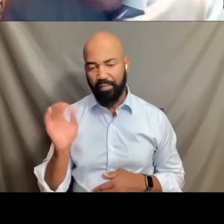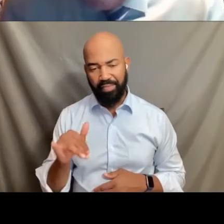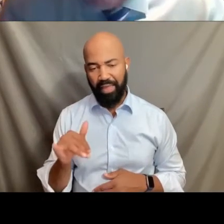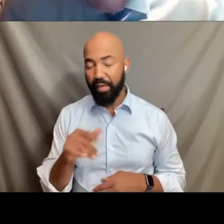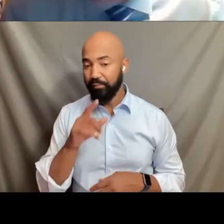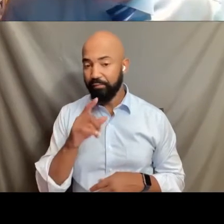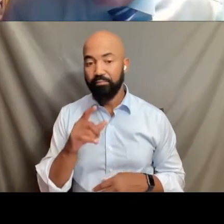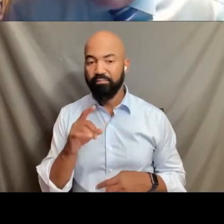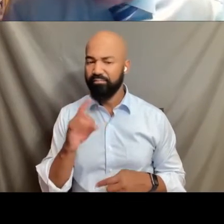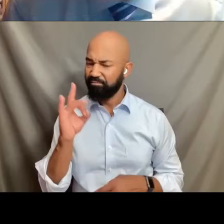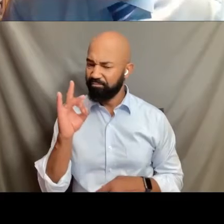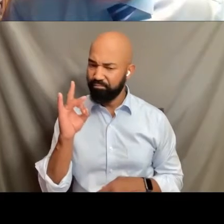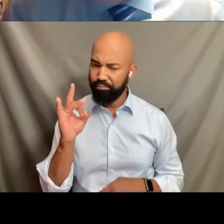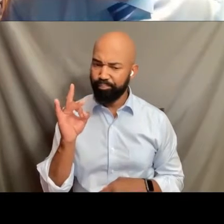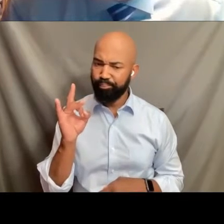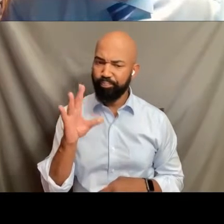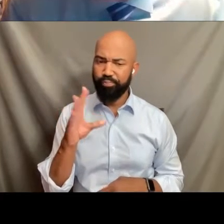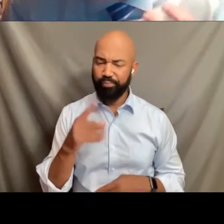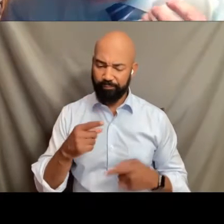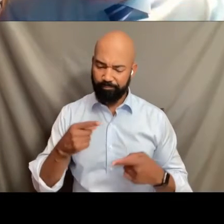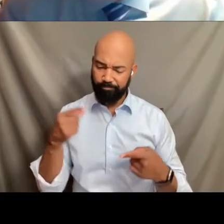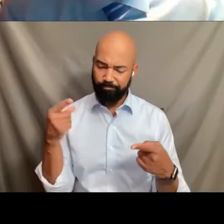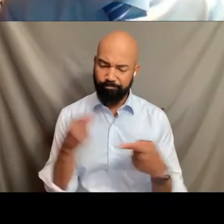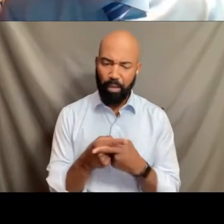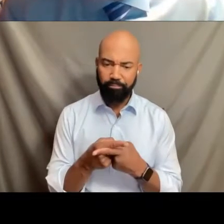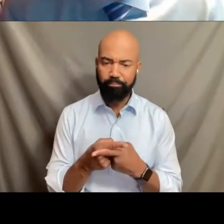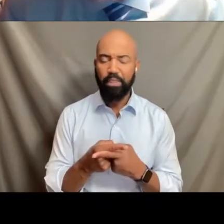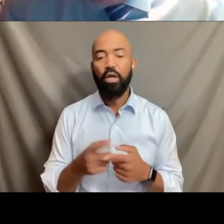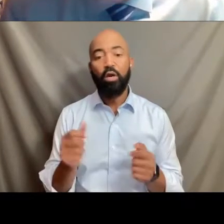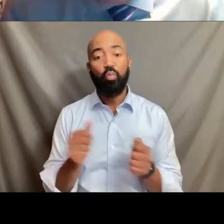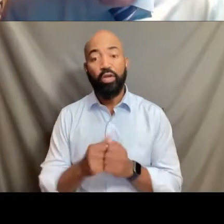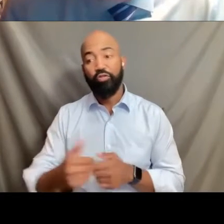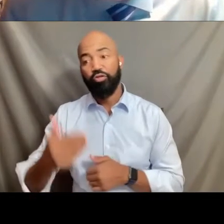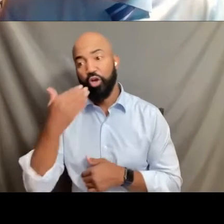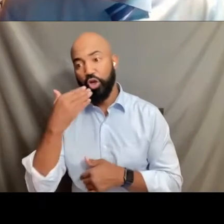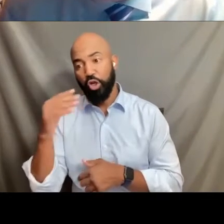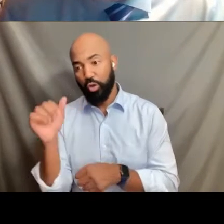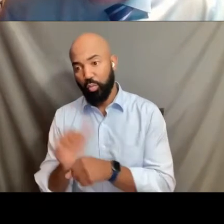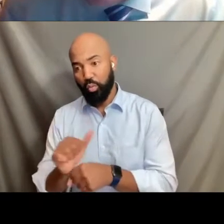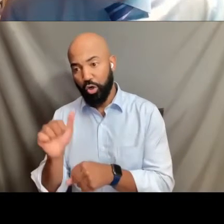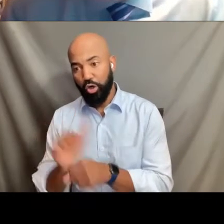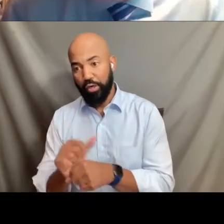maligning rather the purposeful and very good work done under the Obama administration.